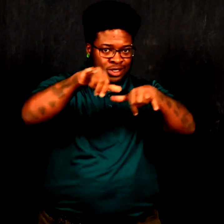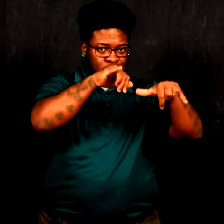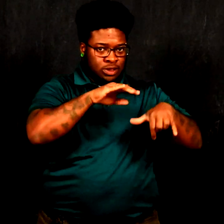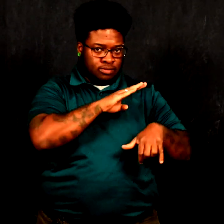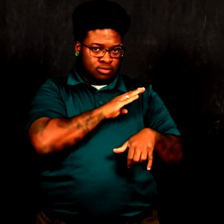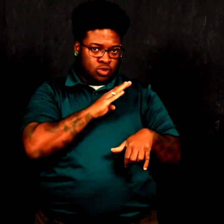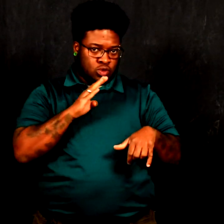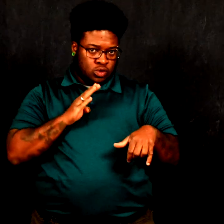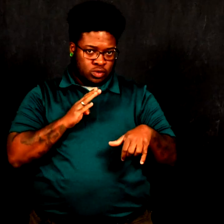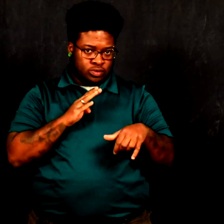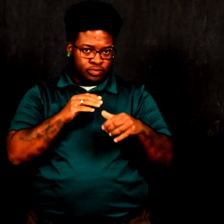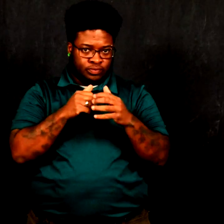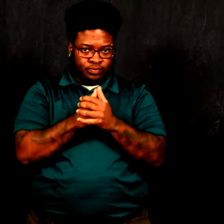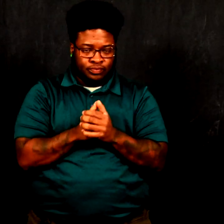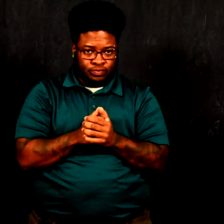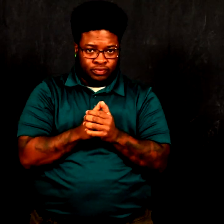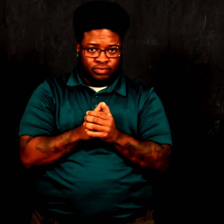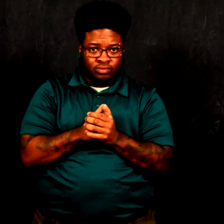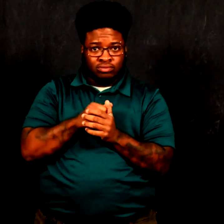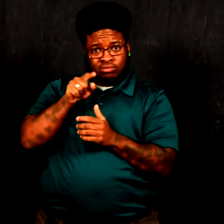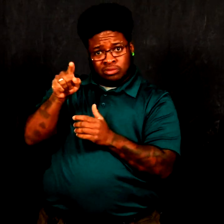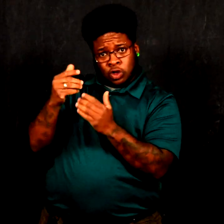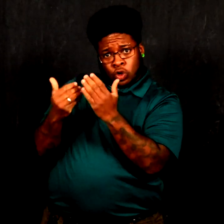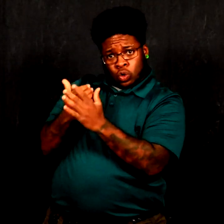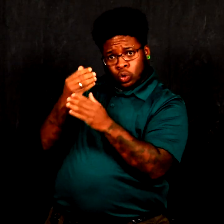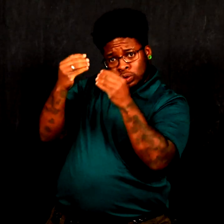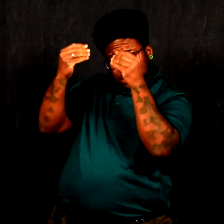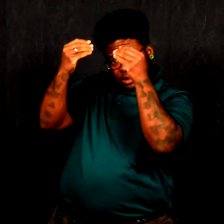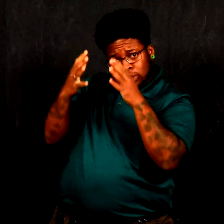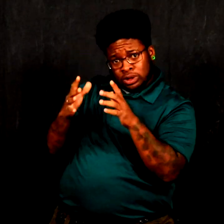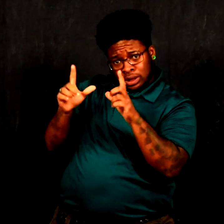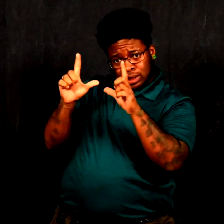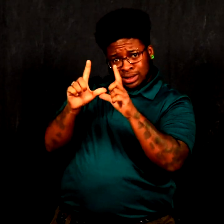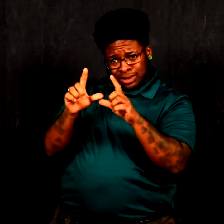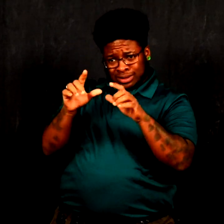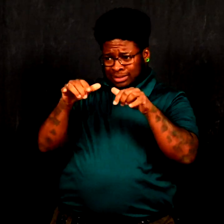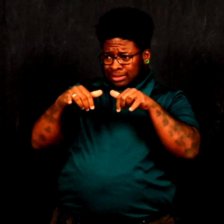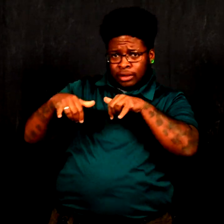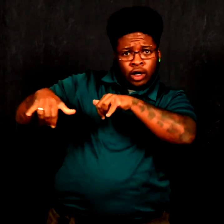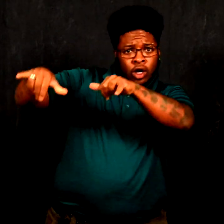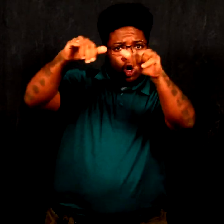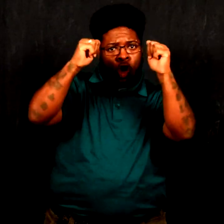and Standards Board. The new teacher licensing law